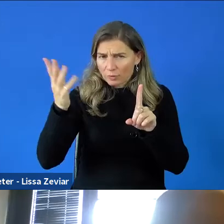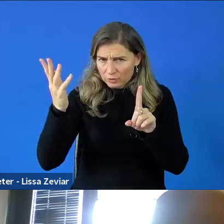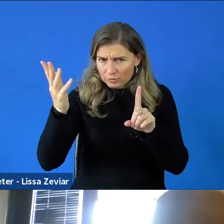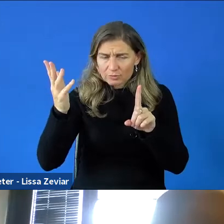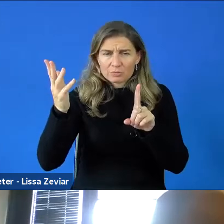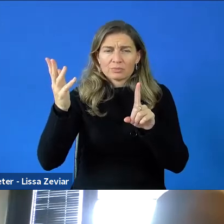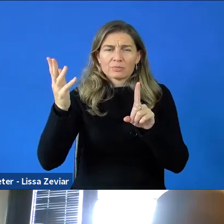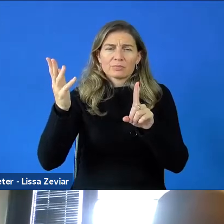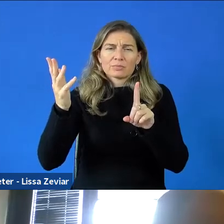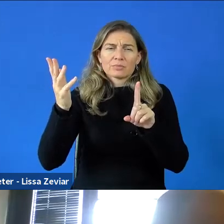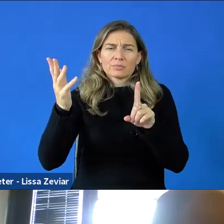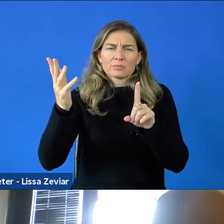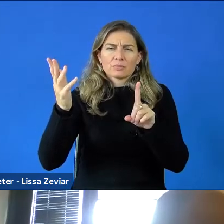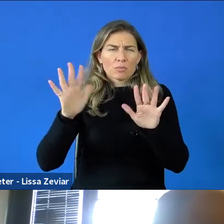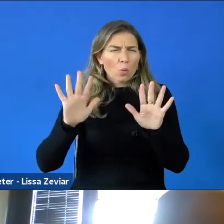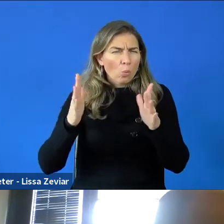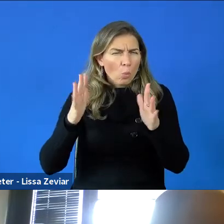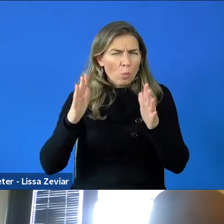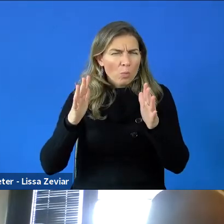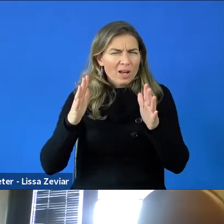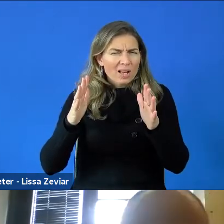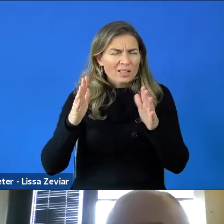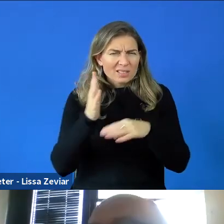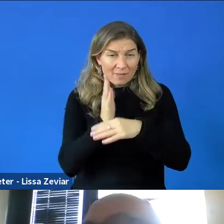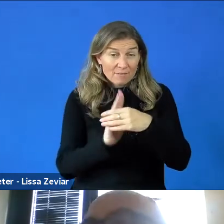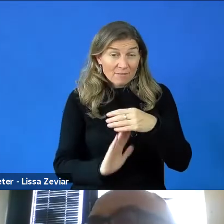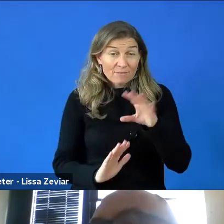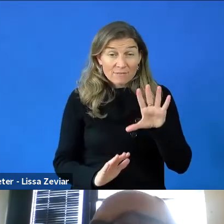in almost 50% the word accessibility is there.